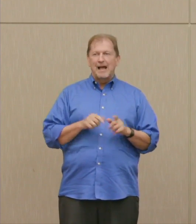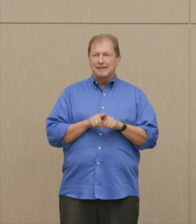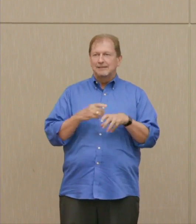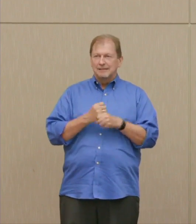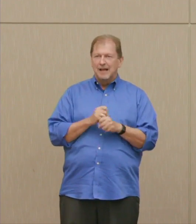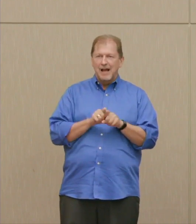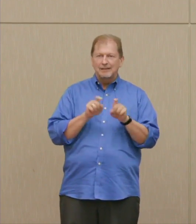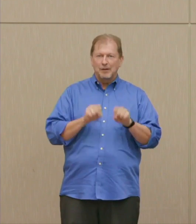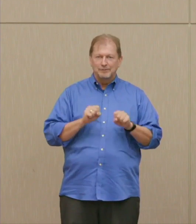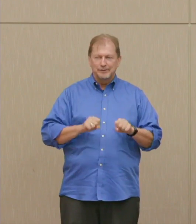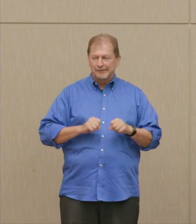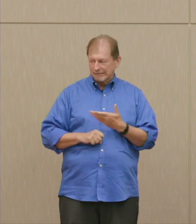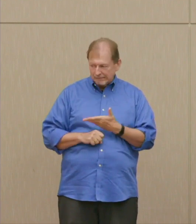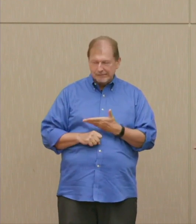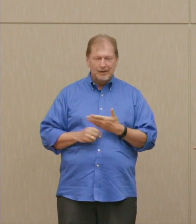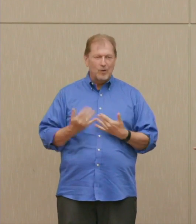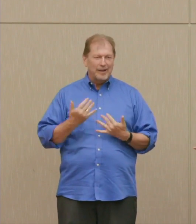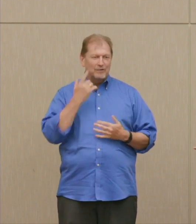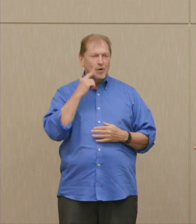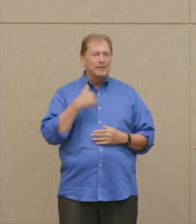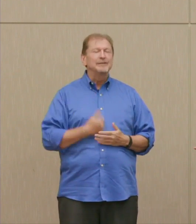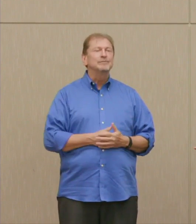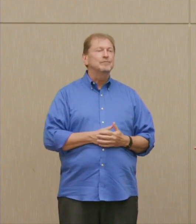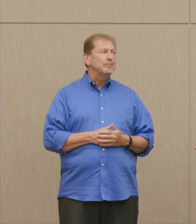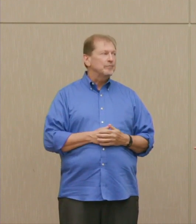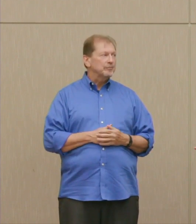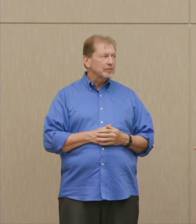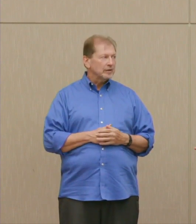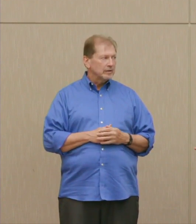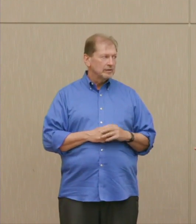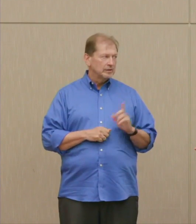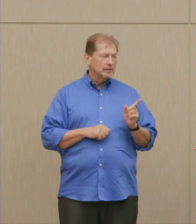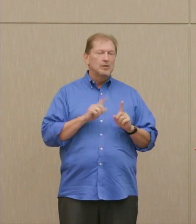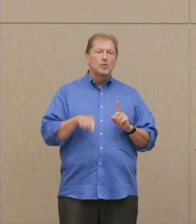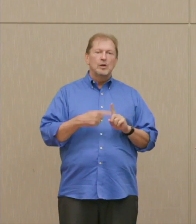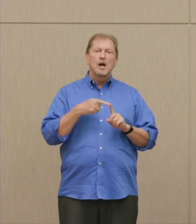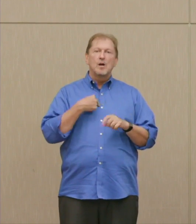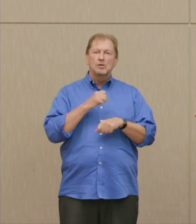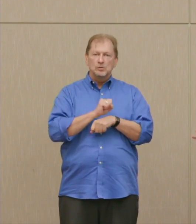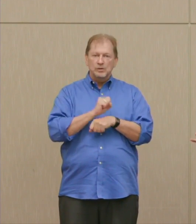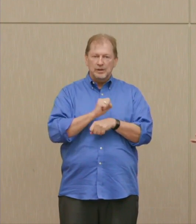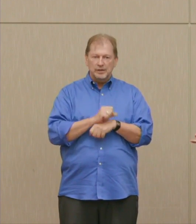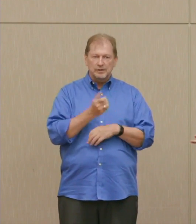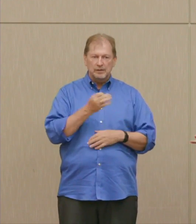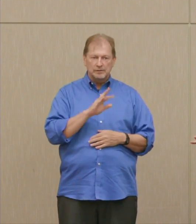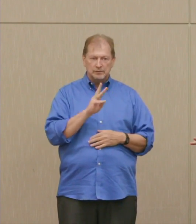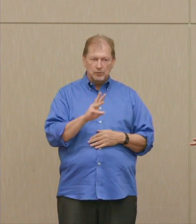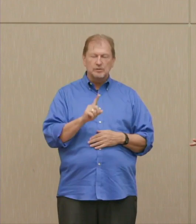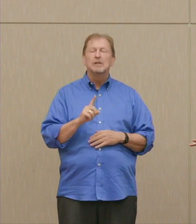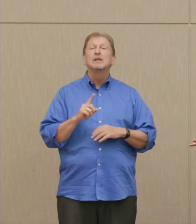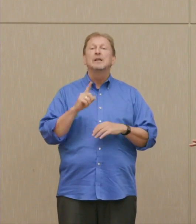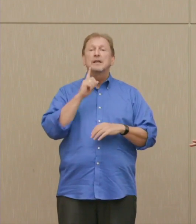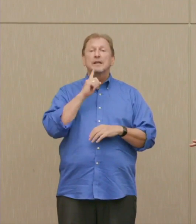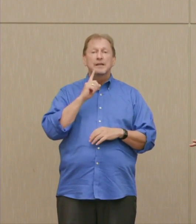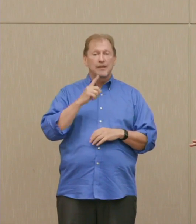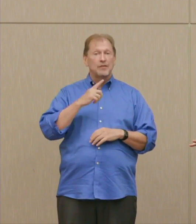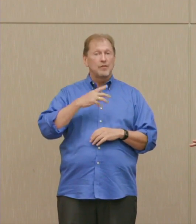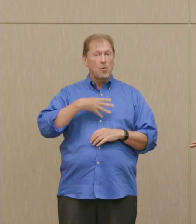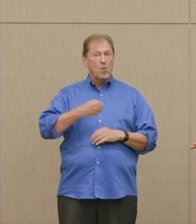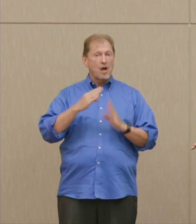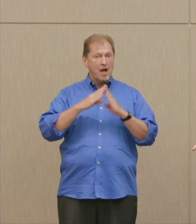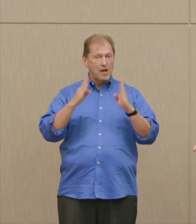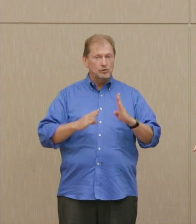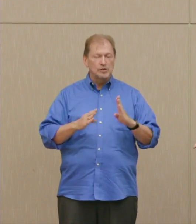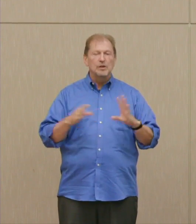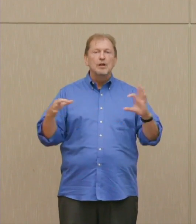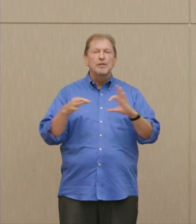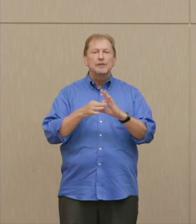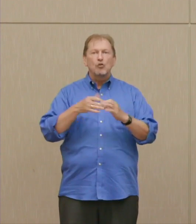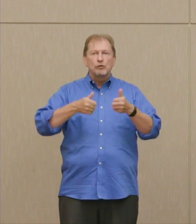When I worked on war plans in 1961, the Joint Chiefs were estimating that if their plans